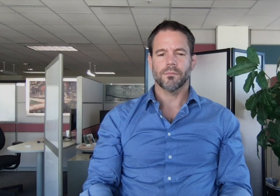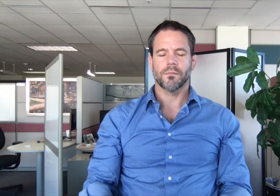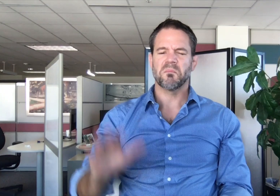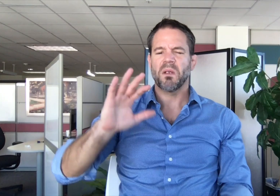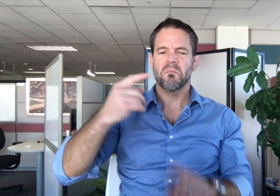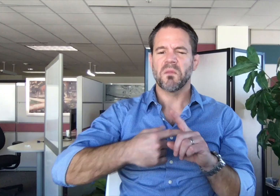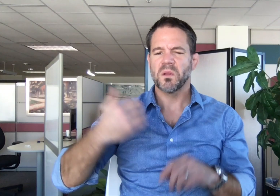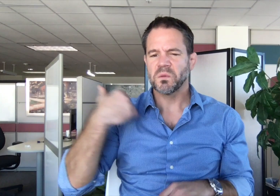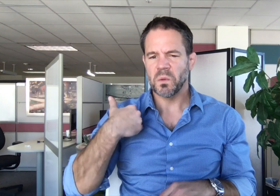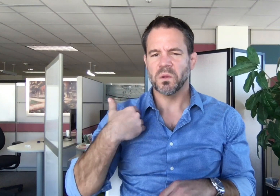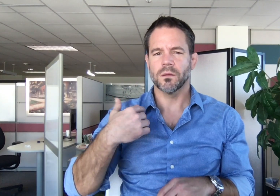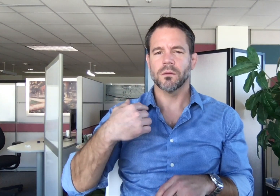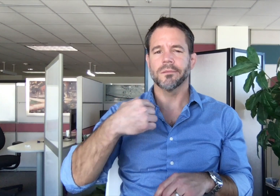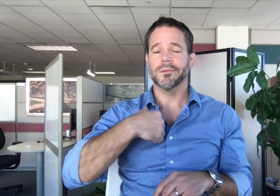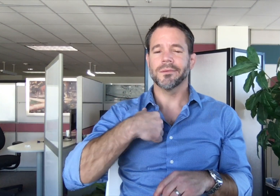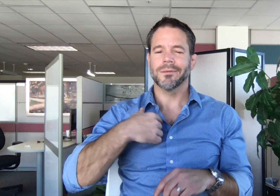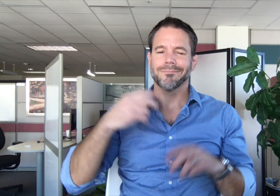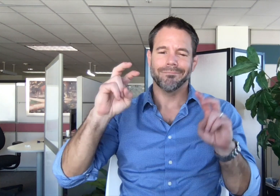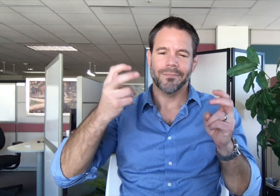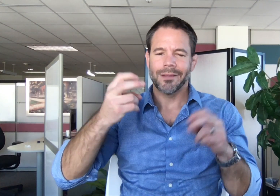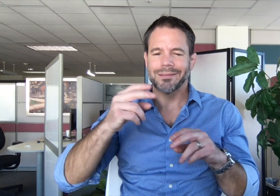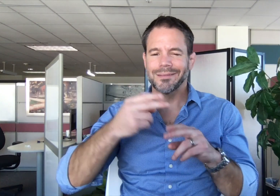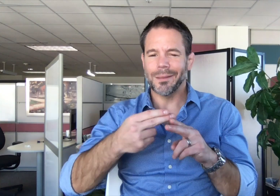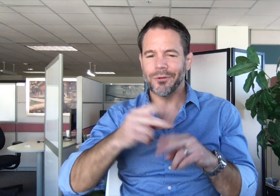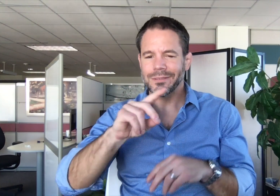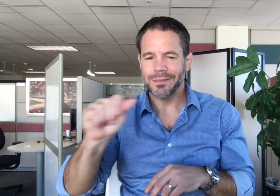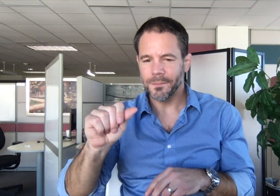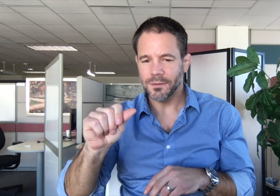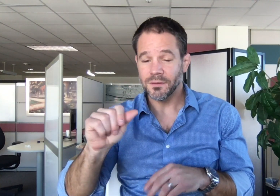About a month ago, I was “temporarily disabled”